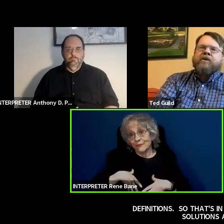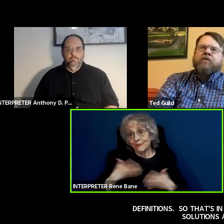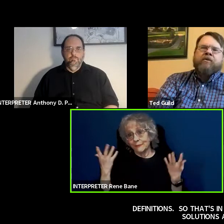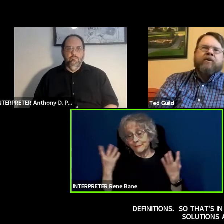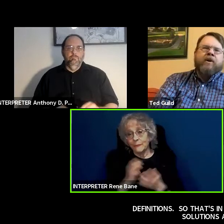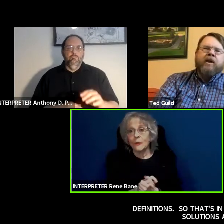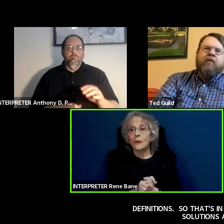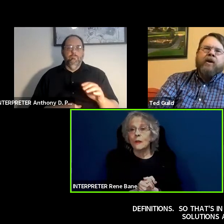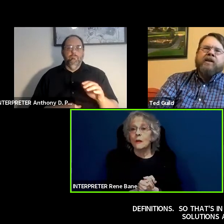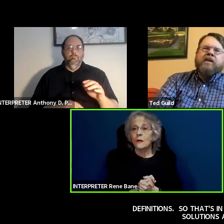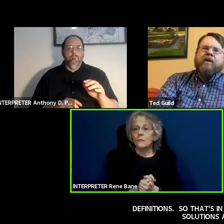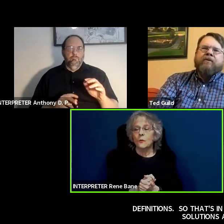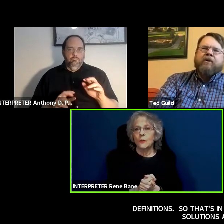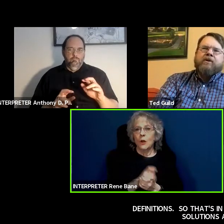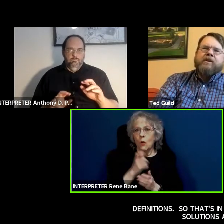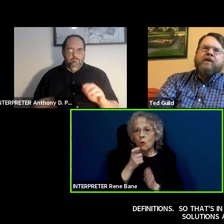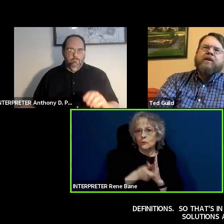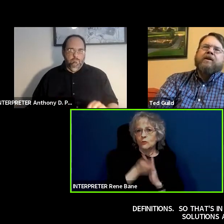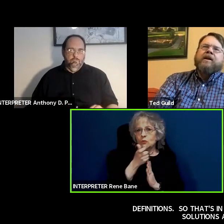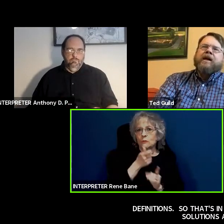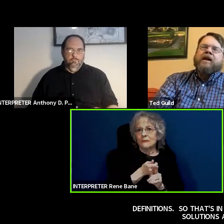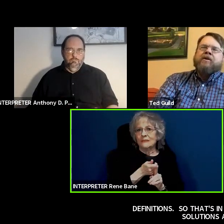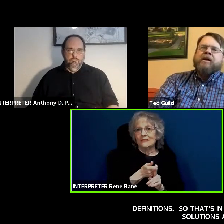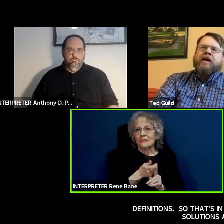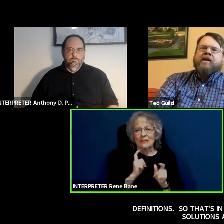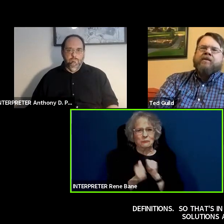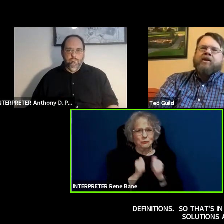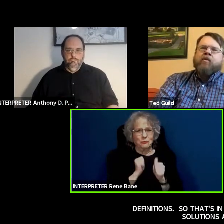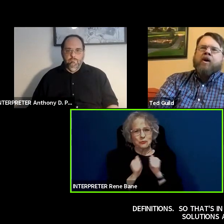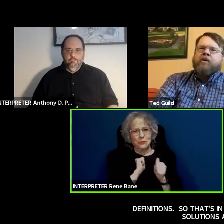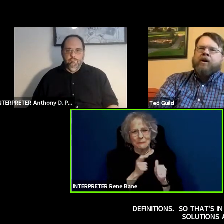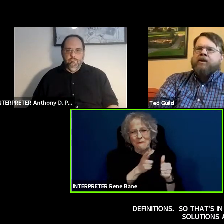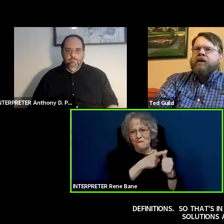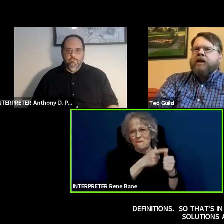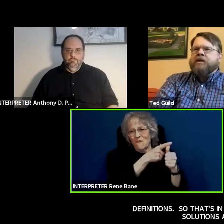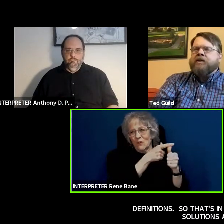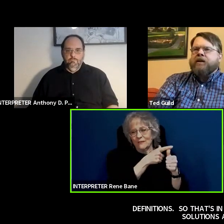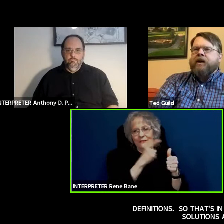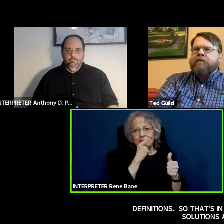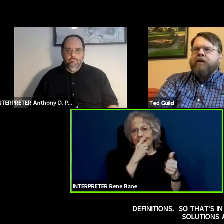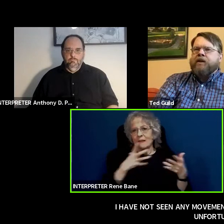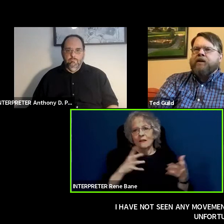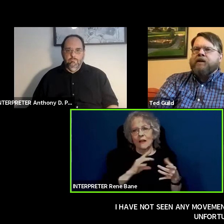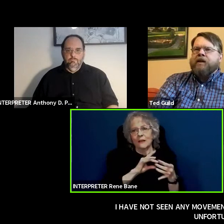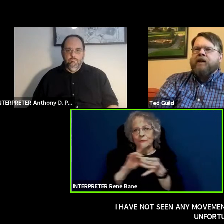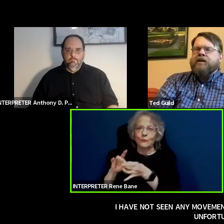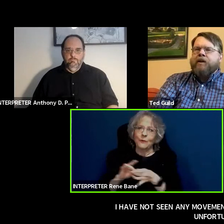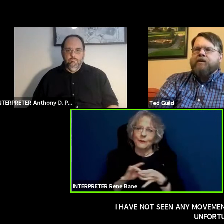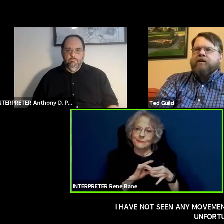is racing to be first and there is not as much cooperation as I would like to see in that space.